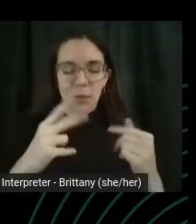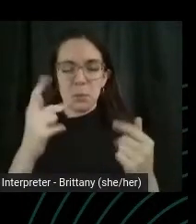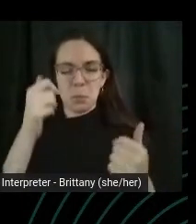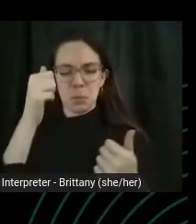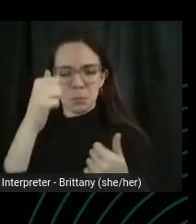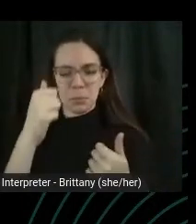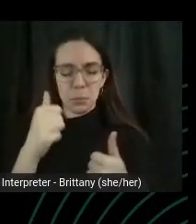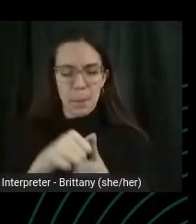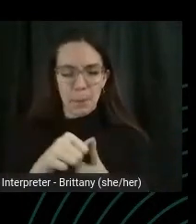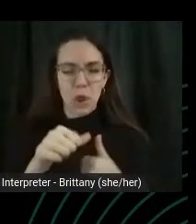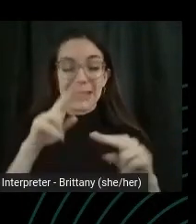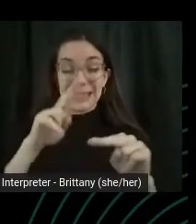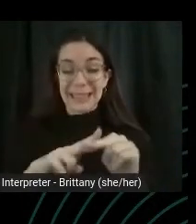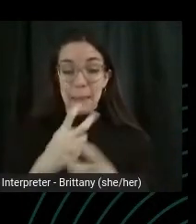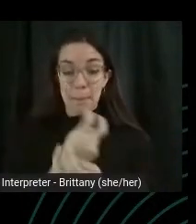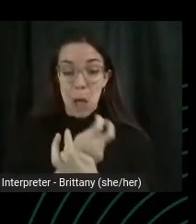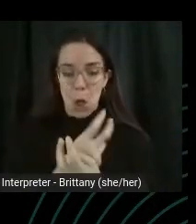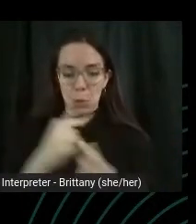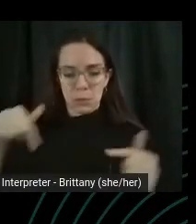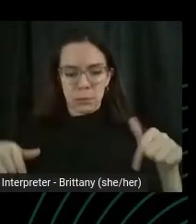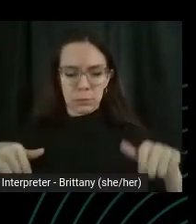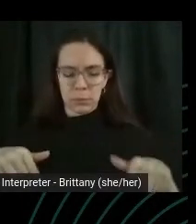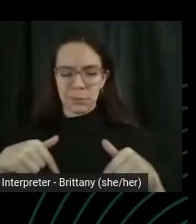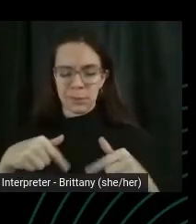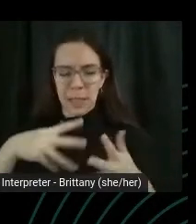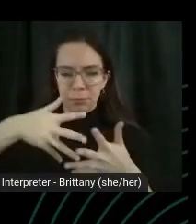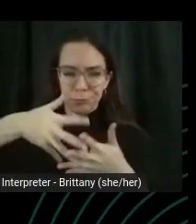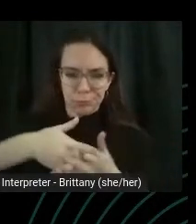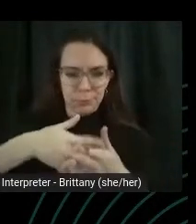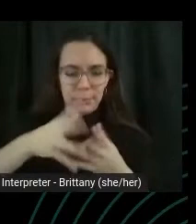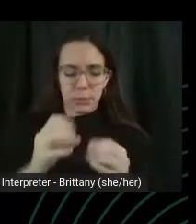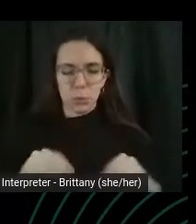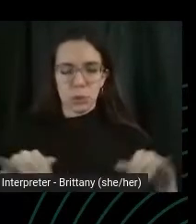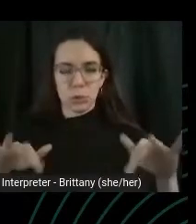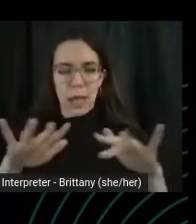So let's take the right arm out and up like we did before and you'll